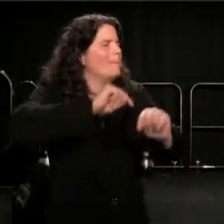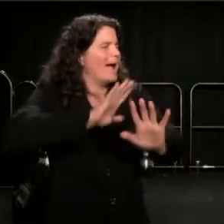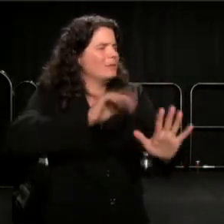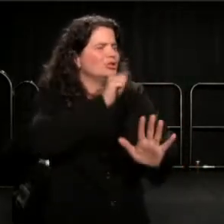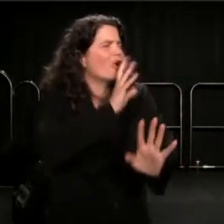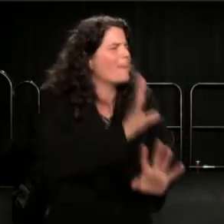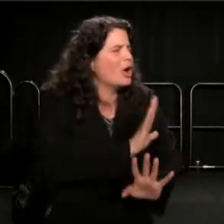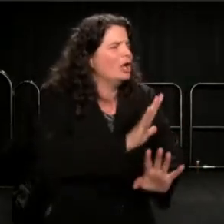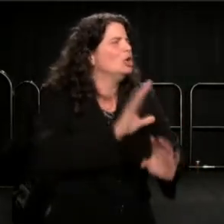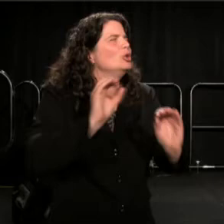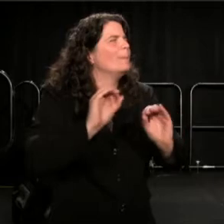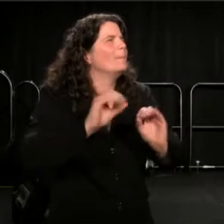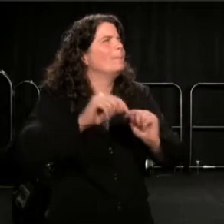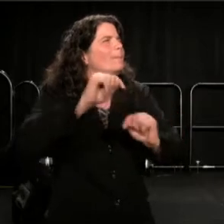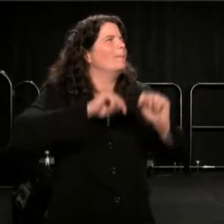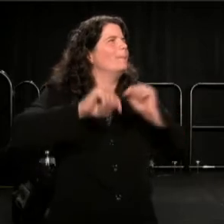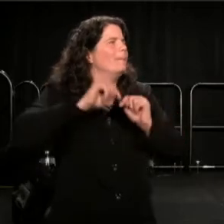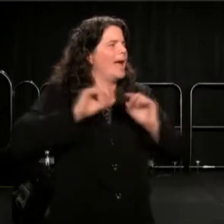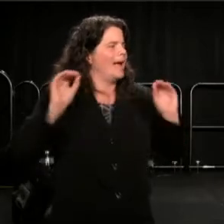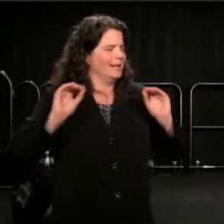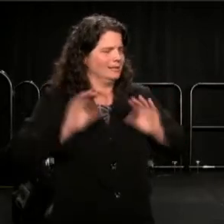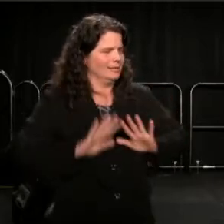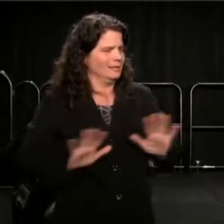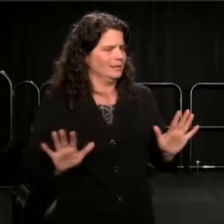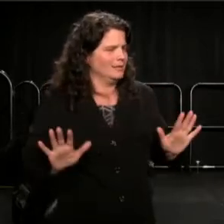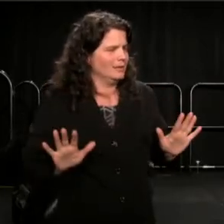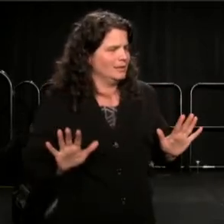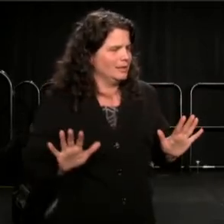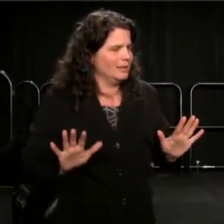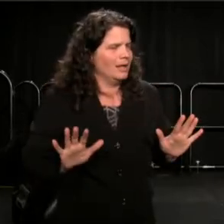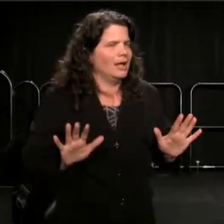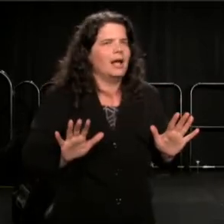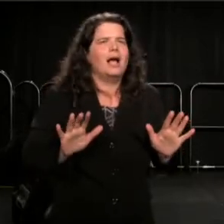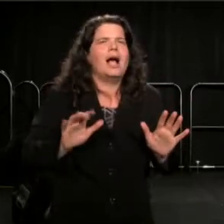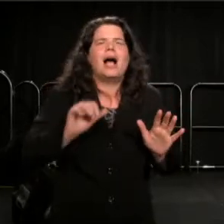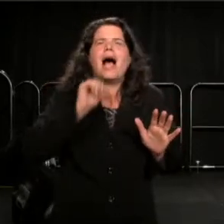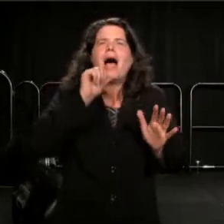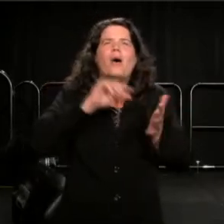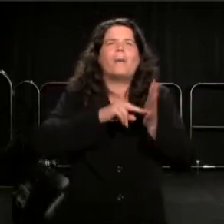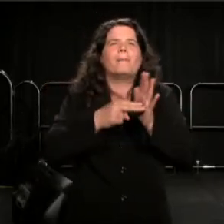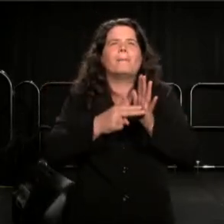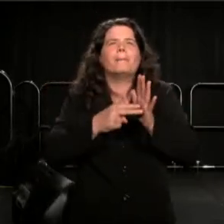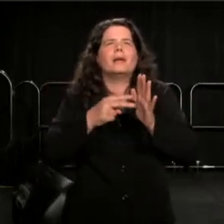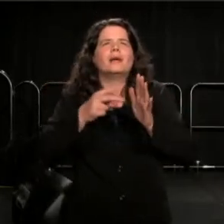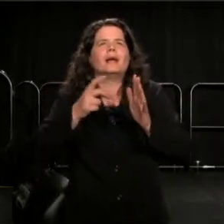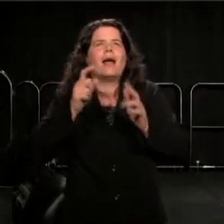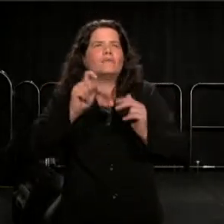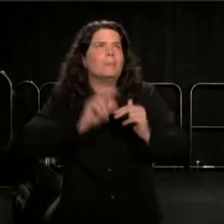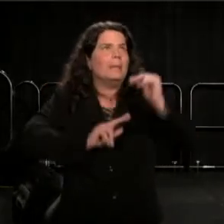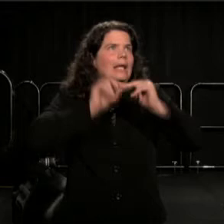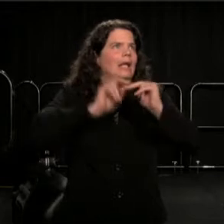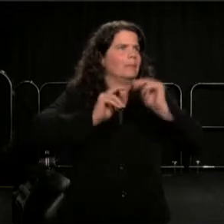Nobody can anyway. We're responsible. I don't mean we have to build the [pay] back?